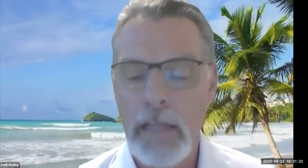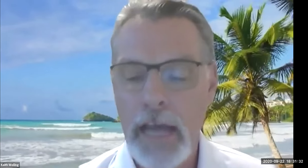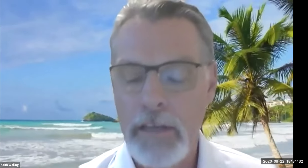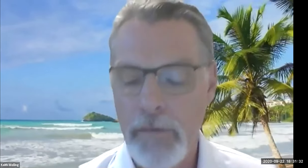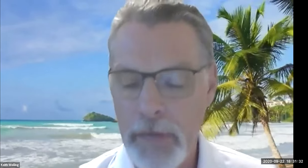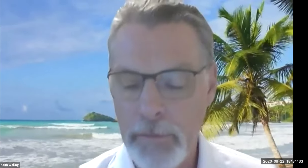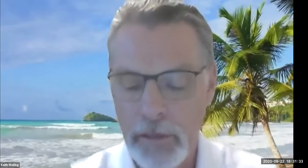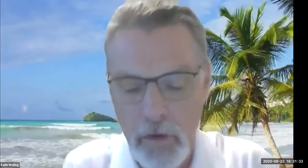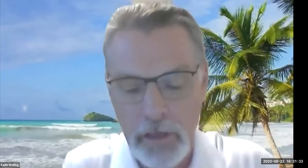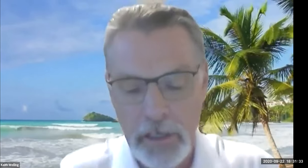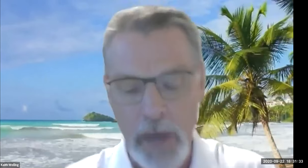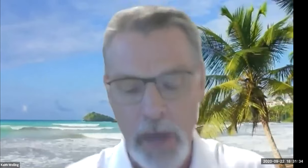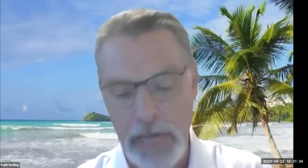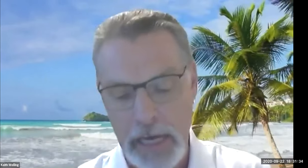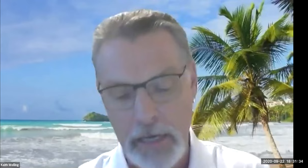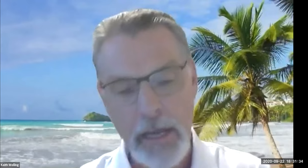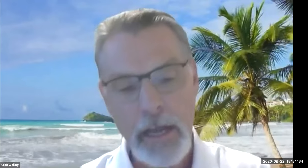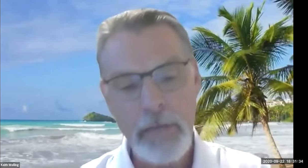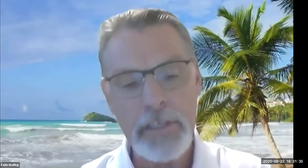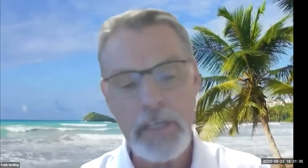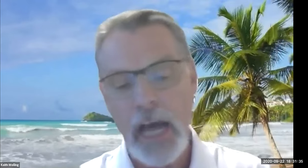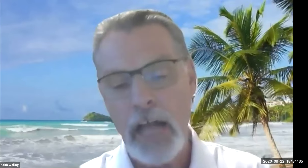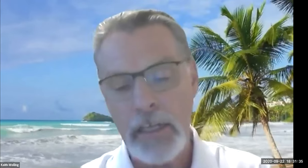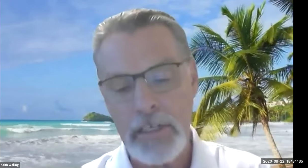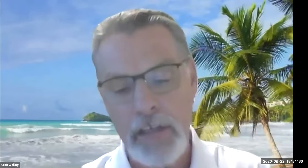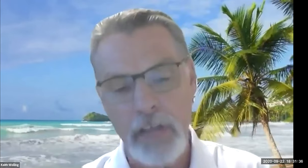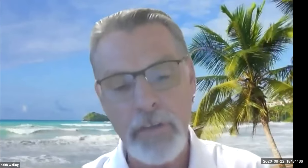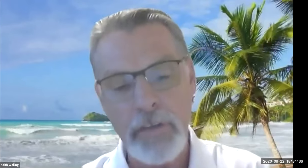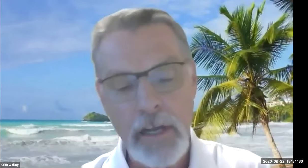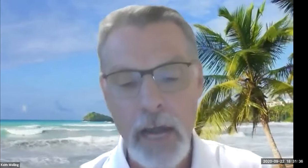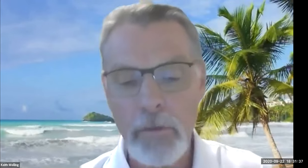Keith Wolling: Well, now there's a lot of good ones out of South America, you probably have tried them and hopefully you will but